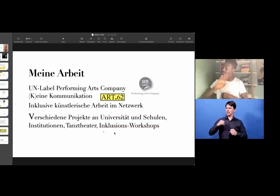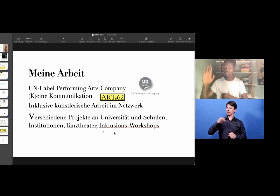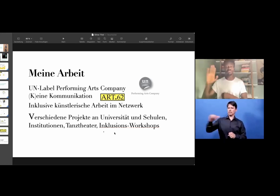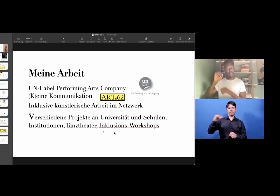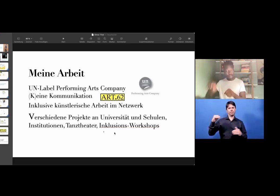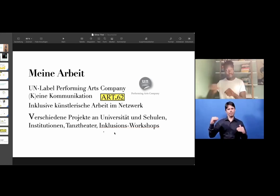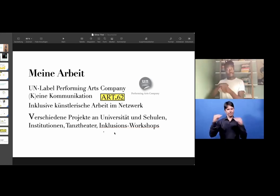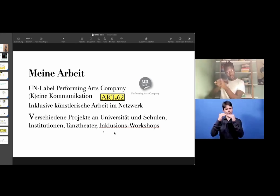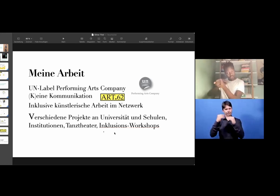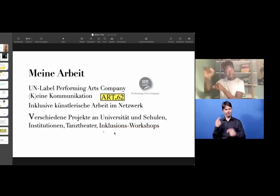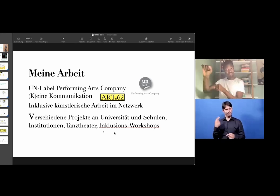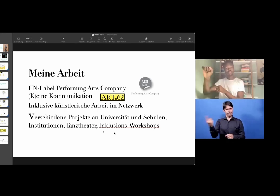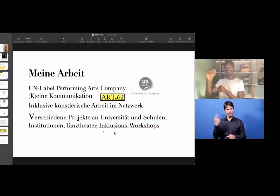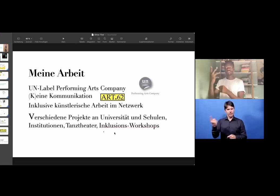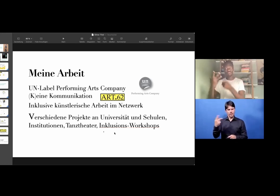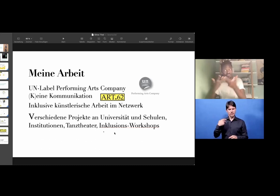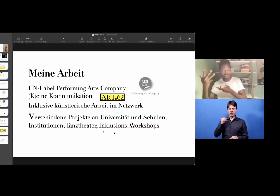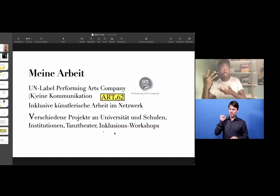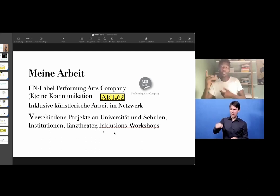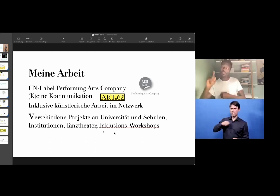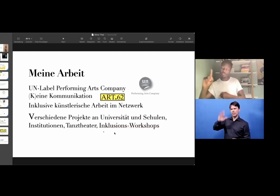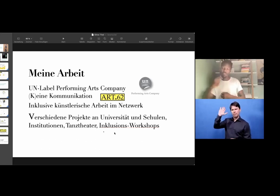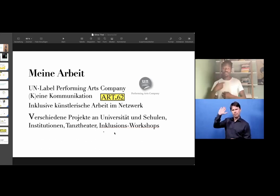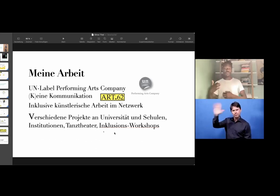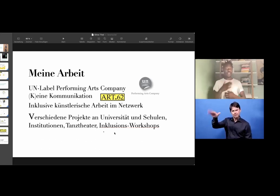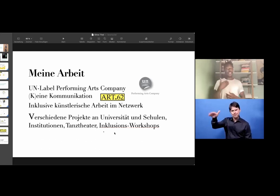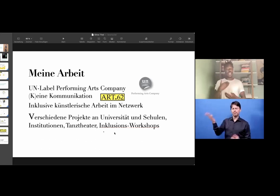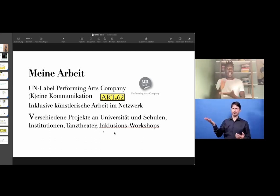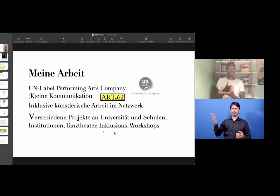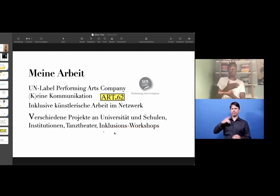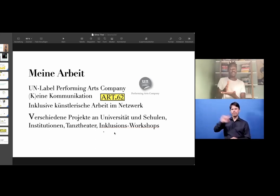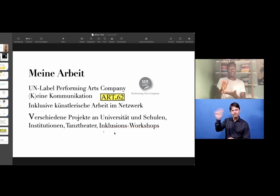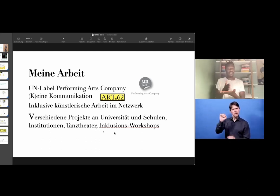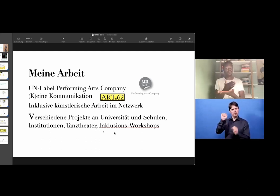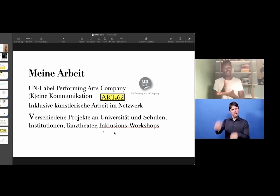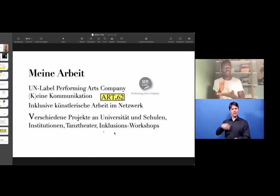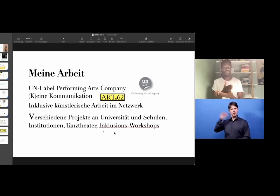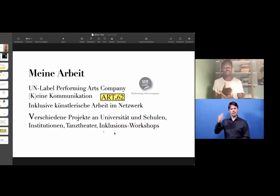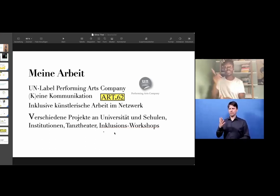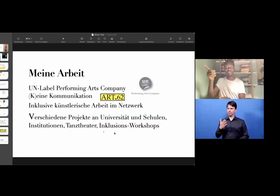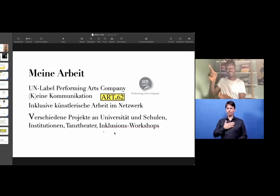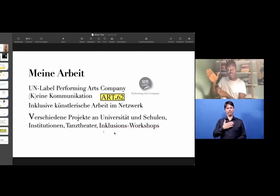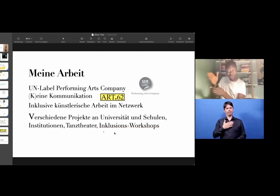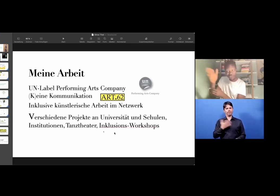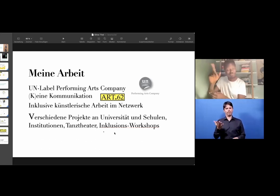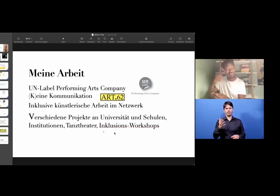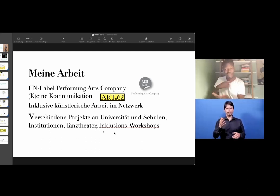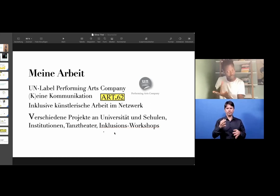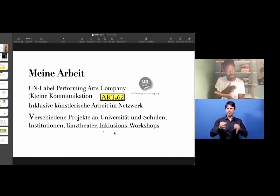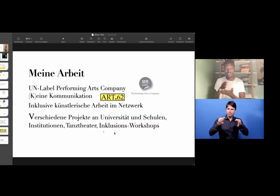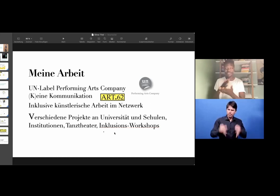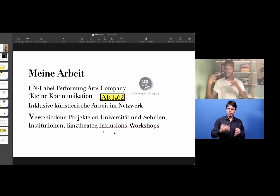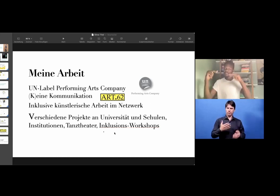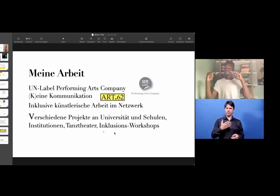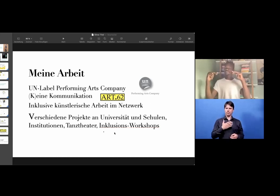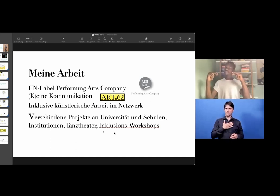"I can't do this or this won't work." However, then I'm just going to suggest something new and I always make sure